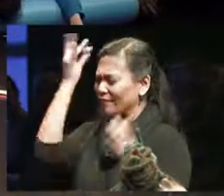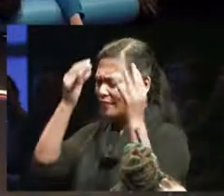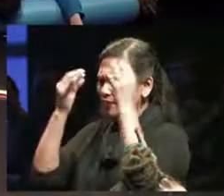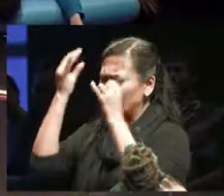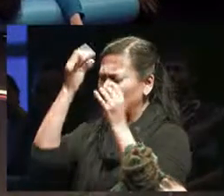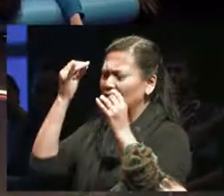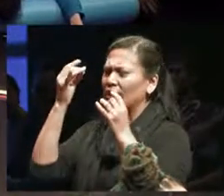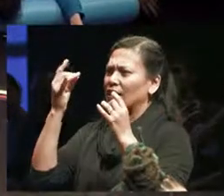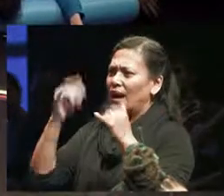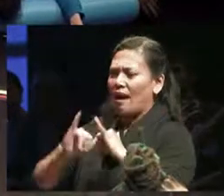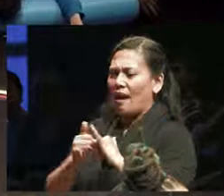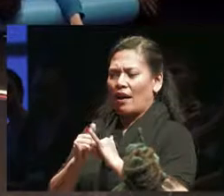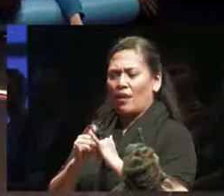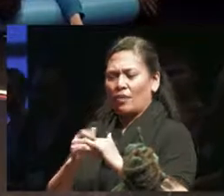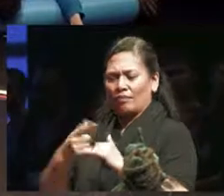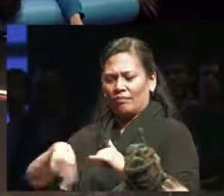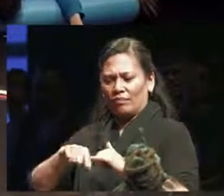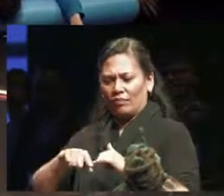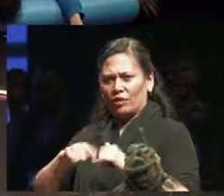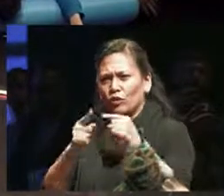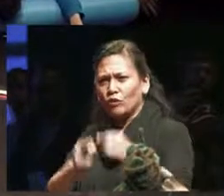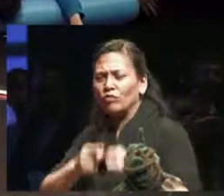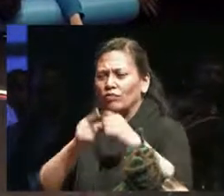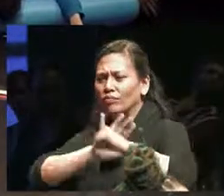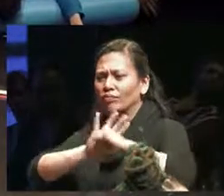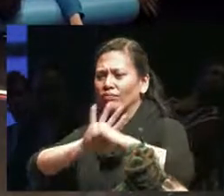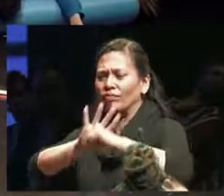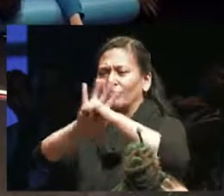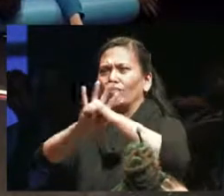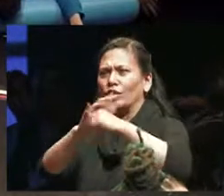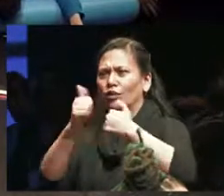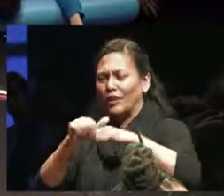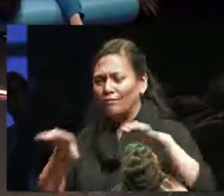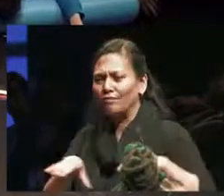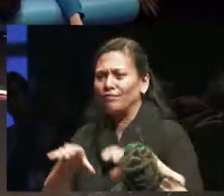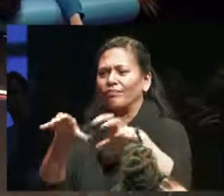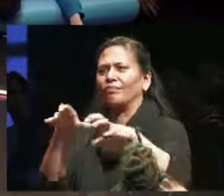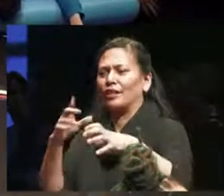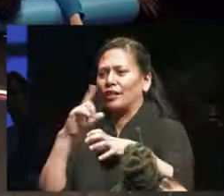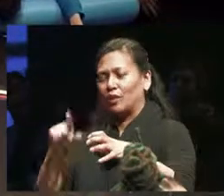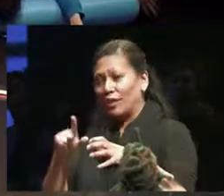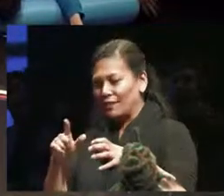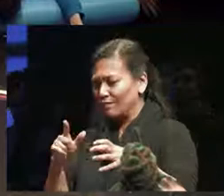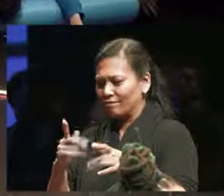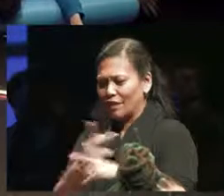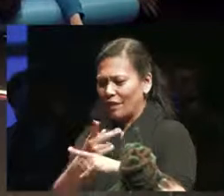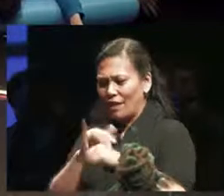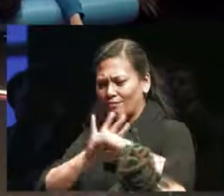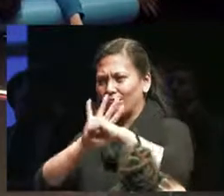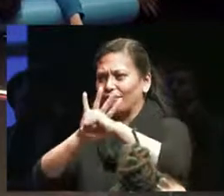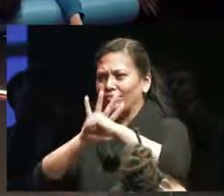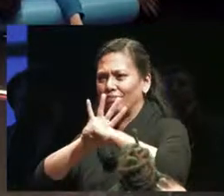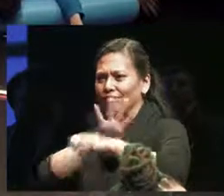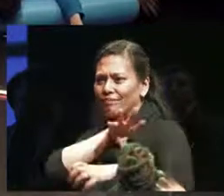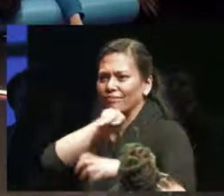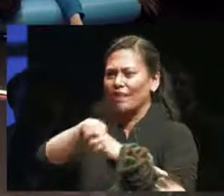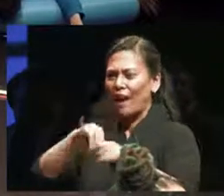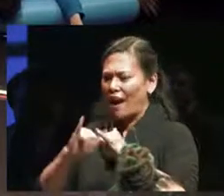our social movements to break into spaces of cultural reproduction, to be able